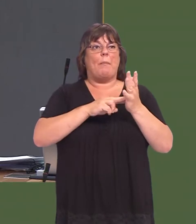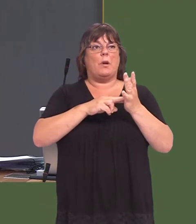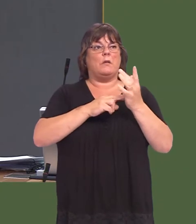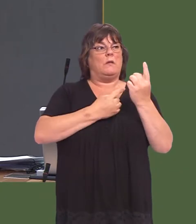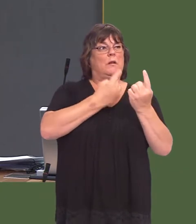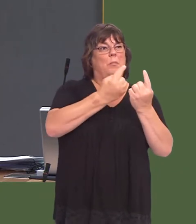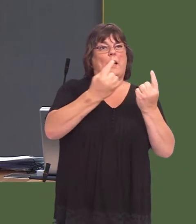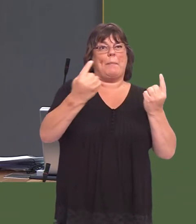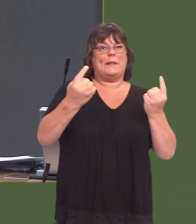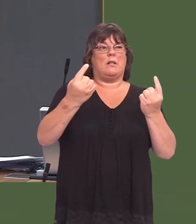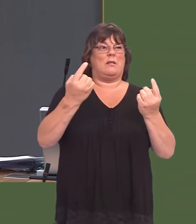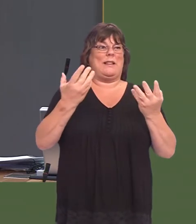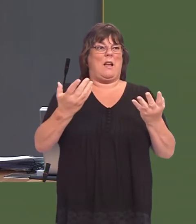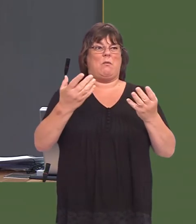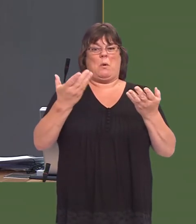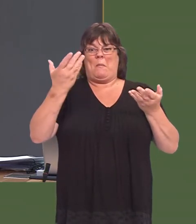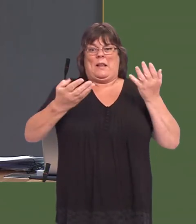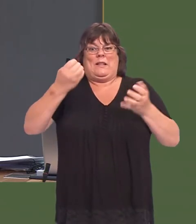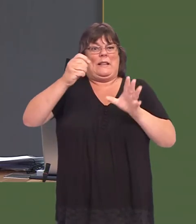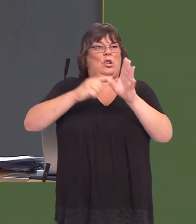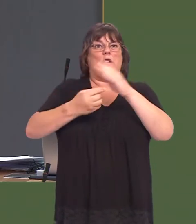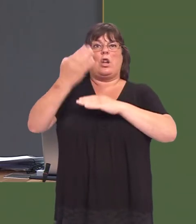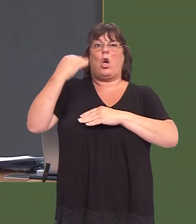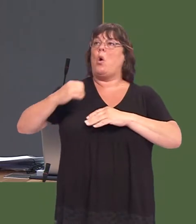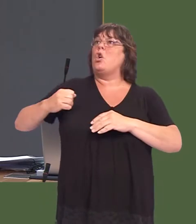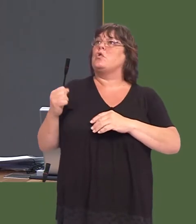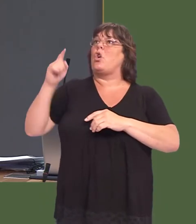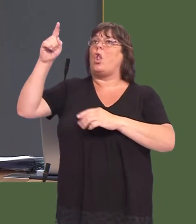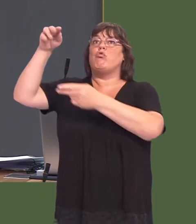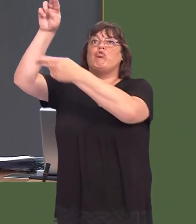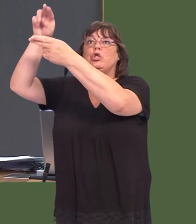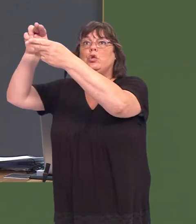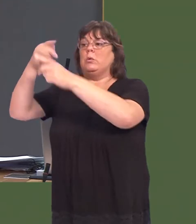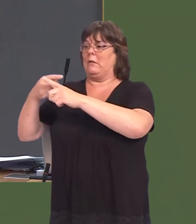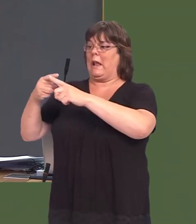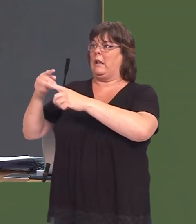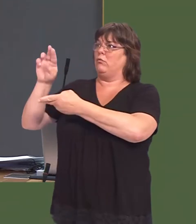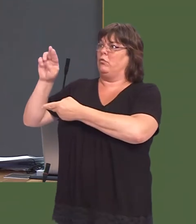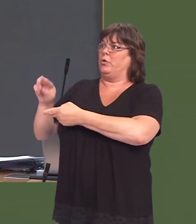capita in Wales now than there were 10 years ago, and theyíve reduced in Scotland and in England.